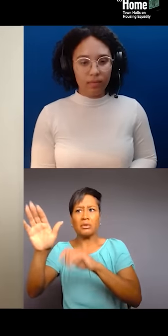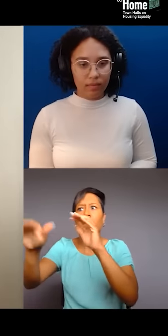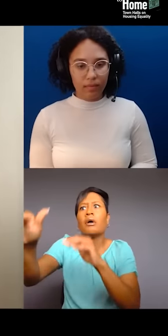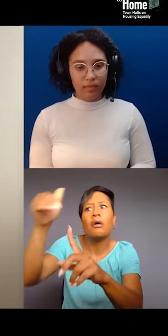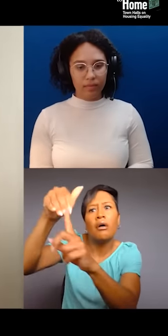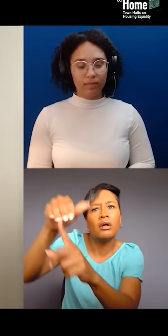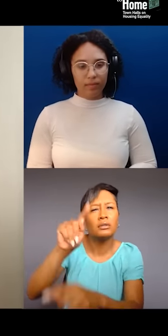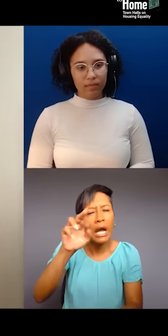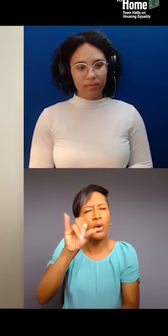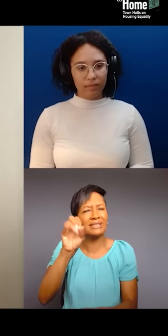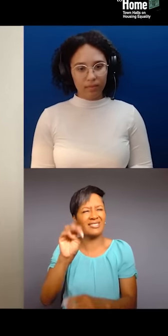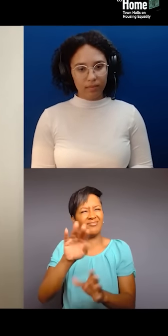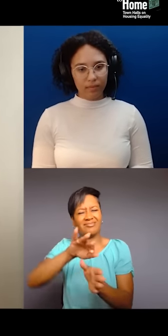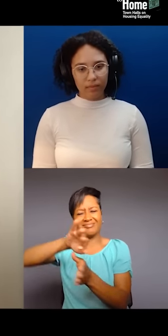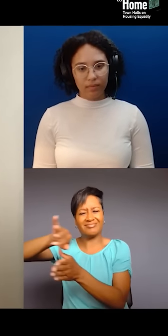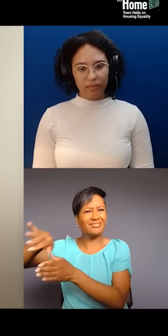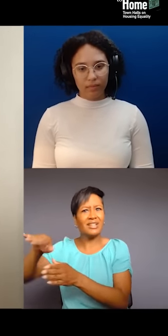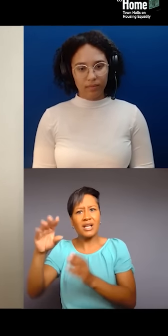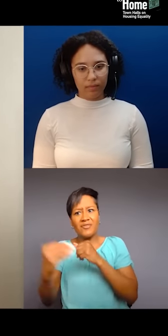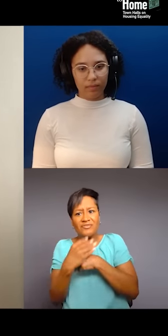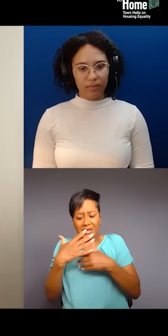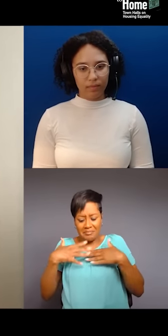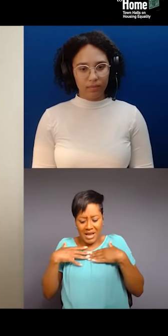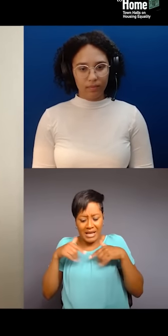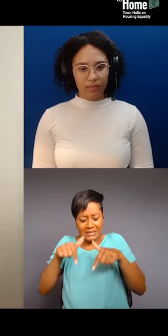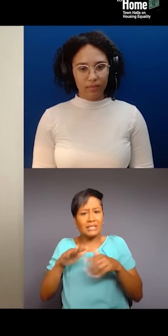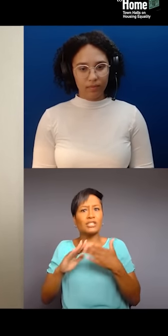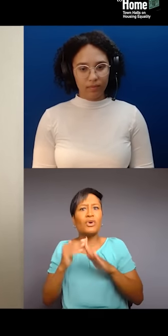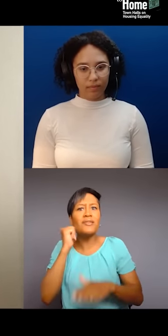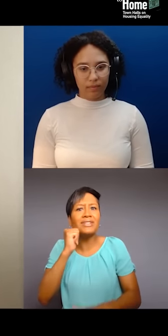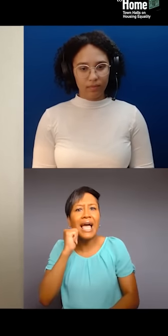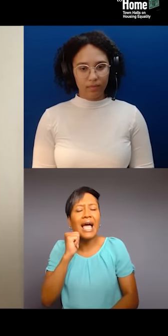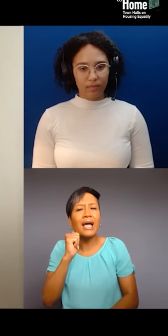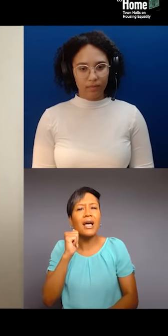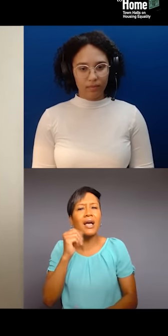versus things that actually affect me in my community every single day as a Black woman,